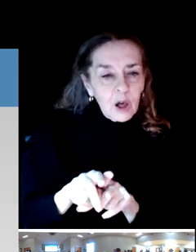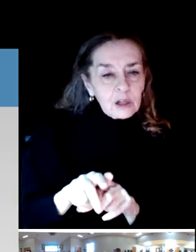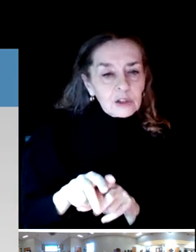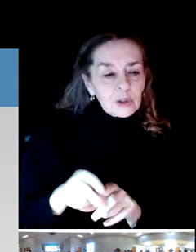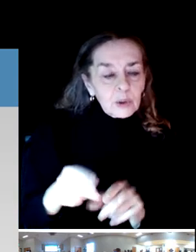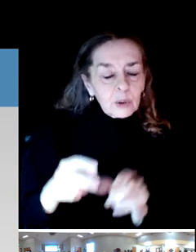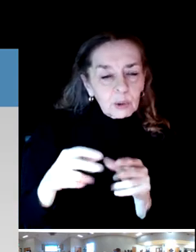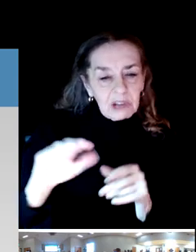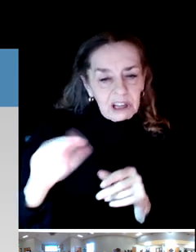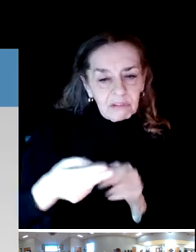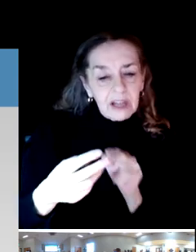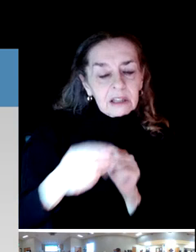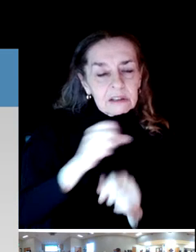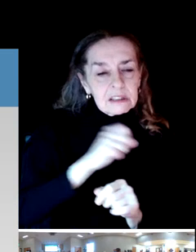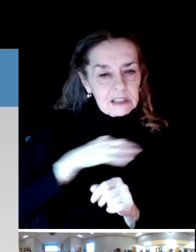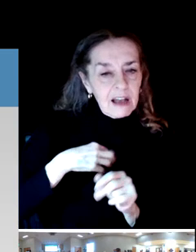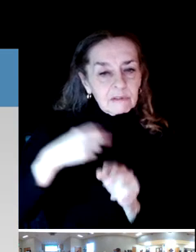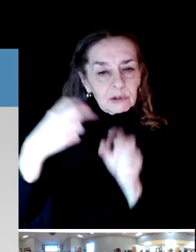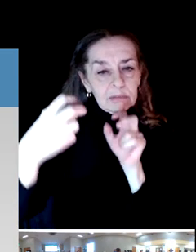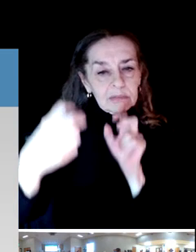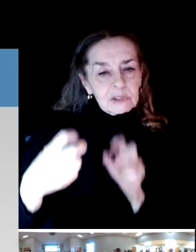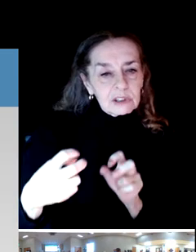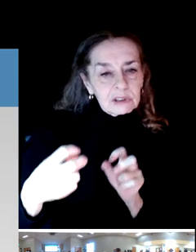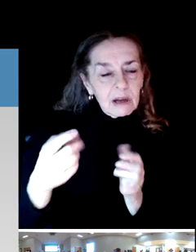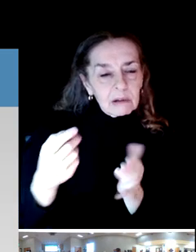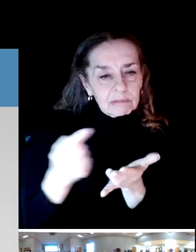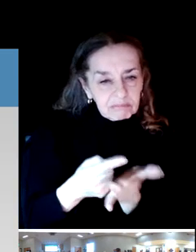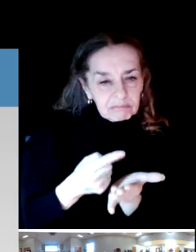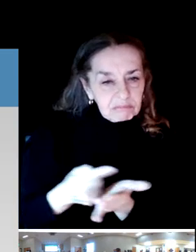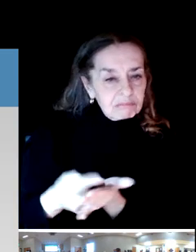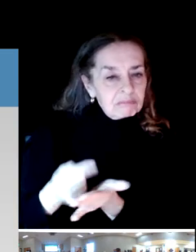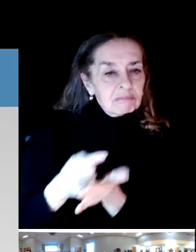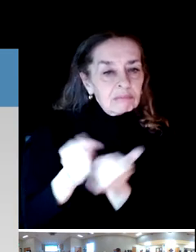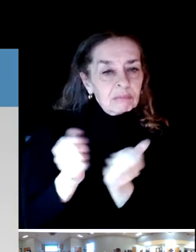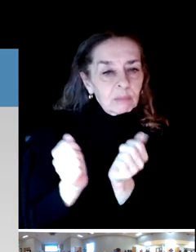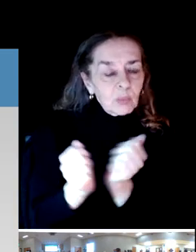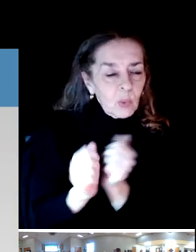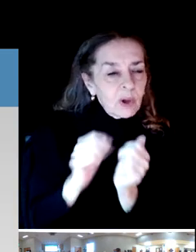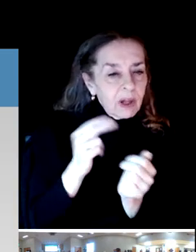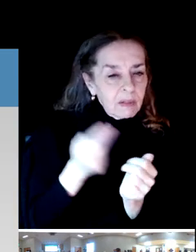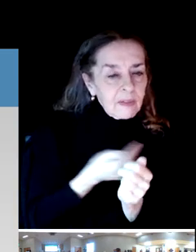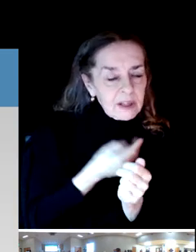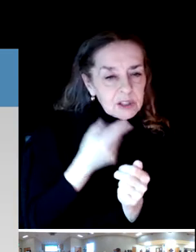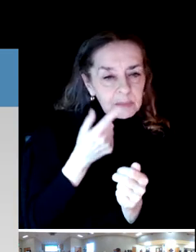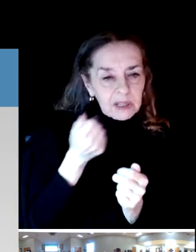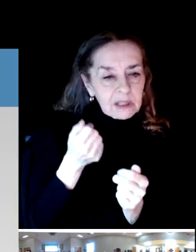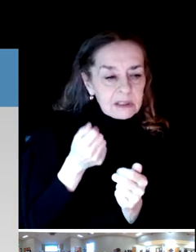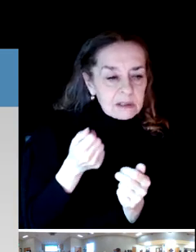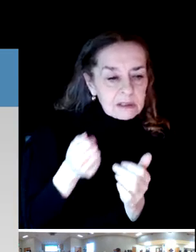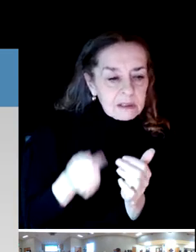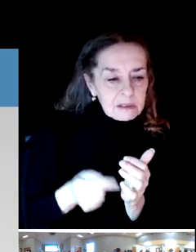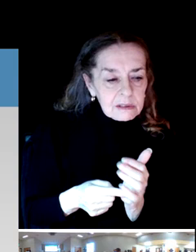us because this gave us their perspective on some of the kind of issues that we really